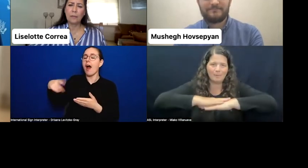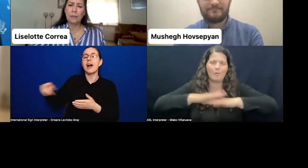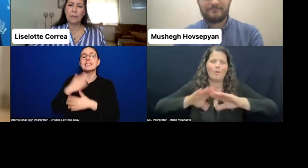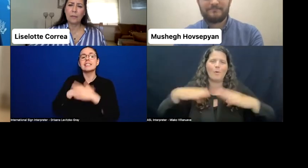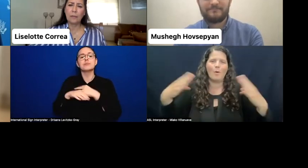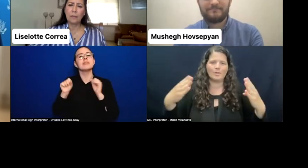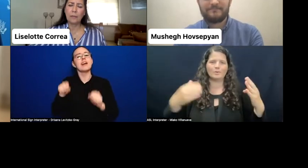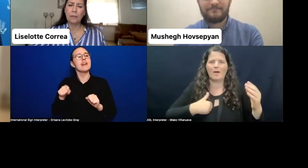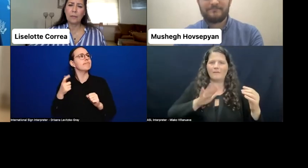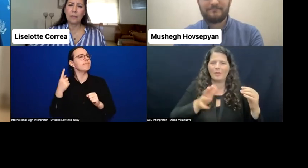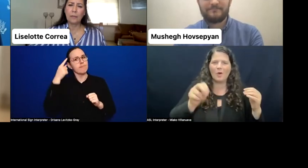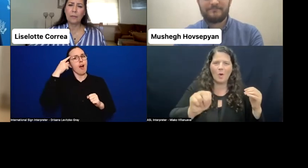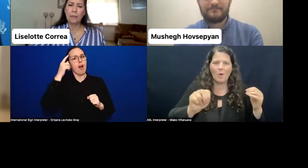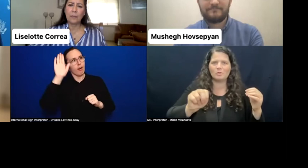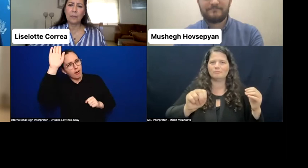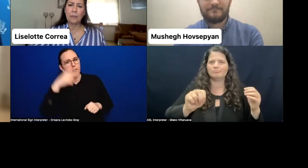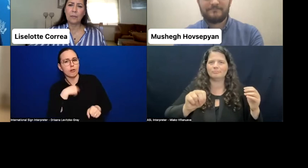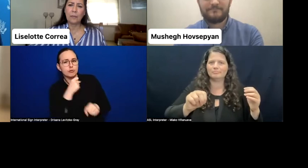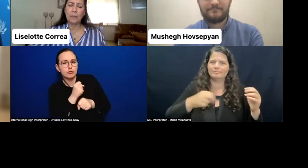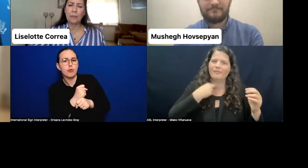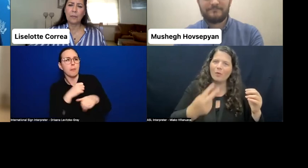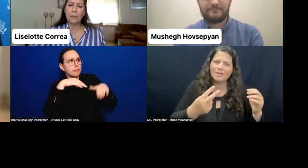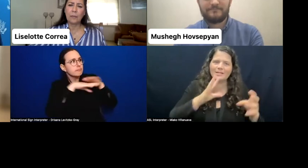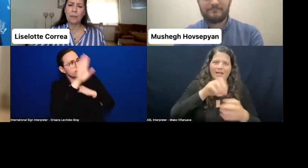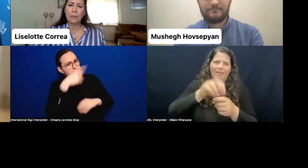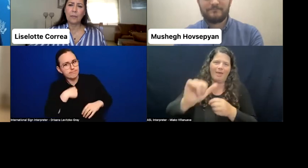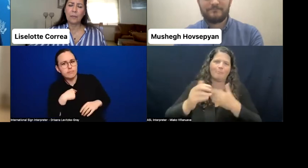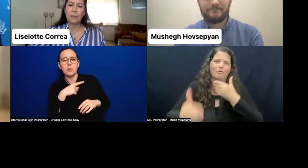to raise their own voices.